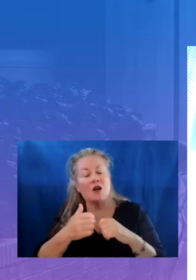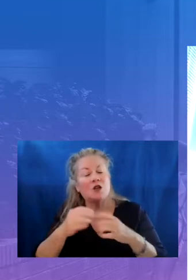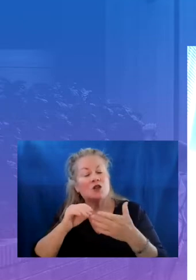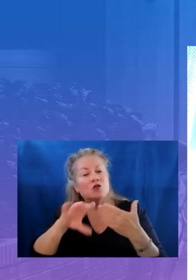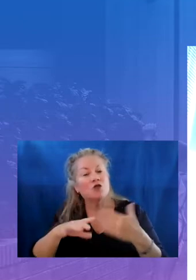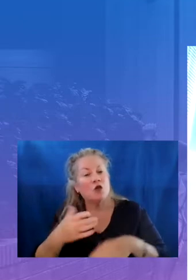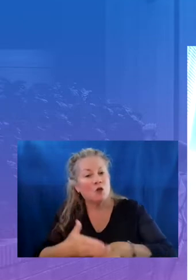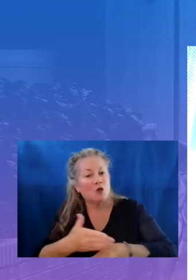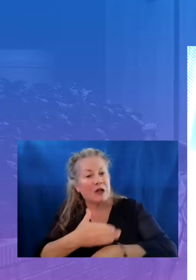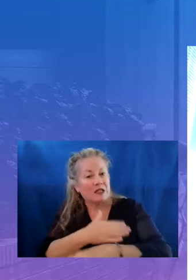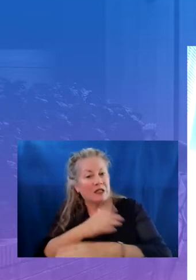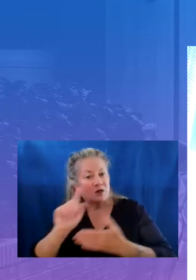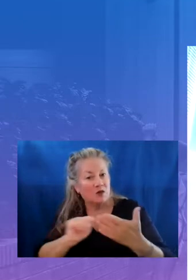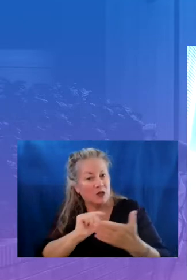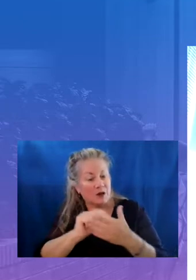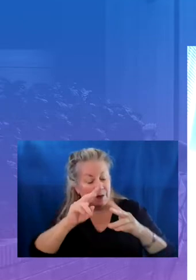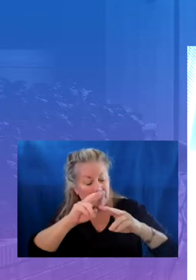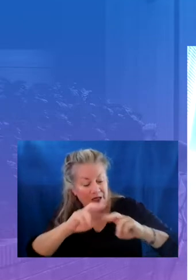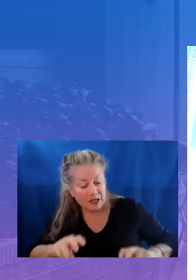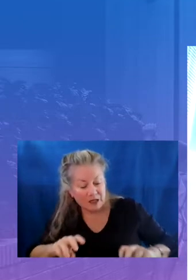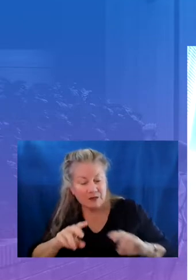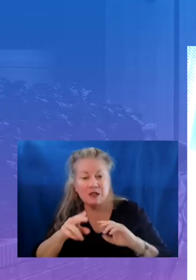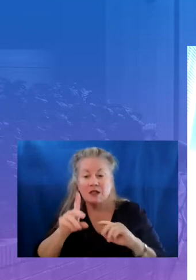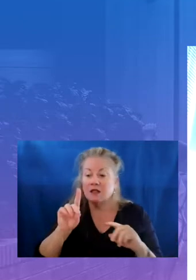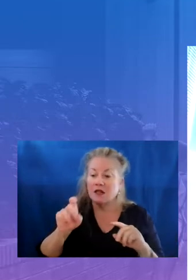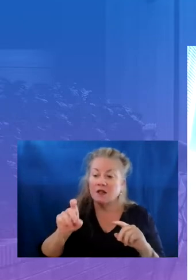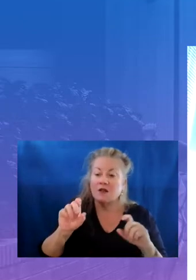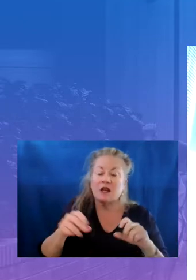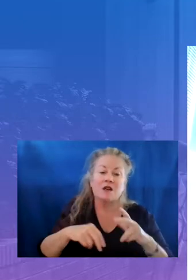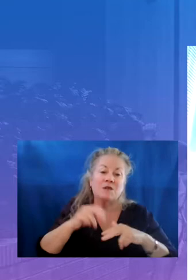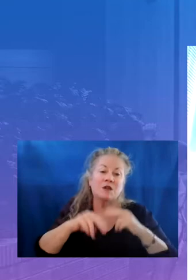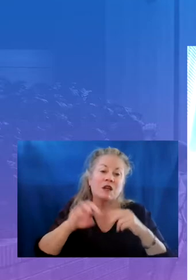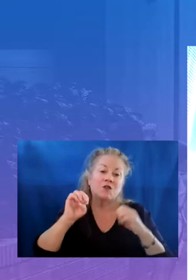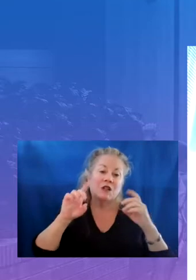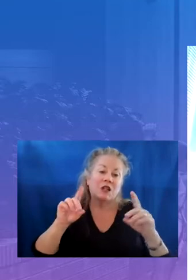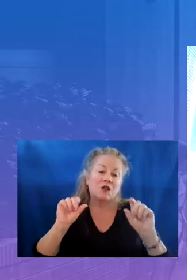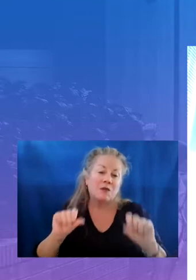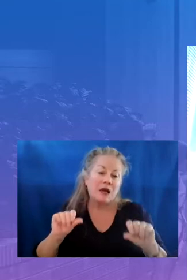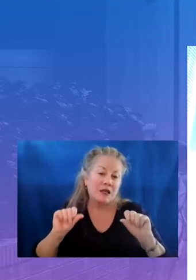assessments and diagnostics can also build educator capacity for evaluating where students